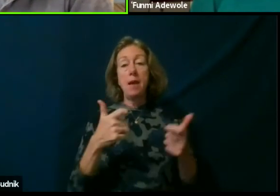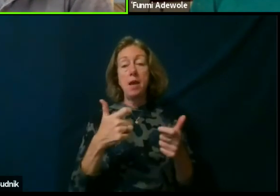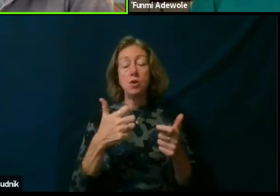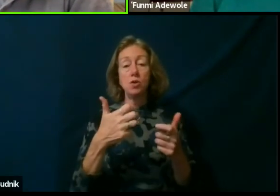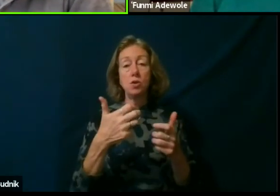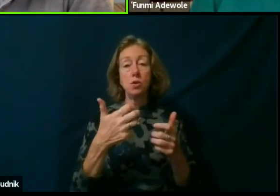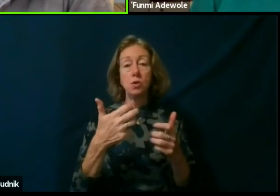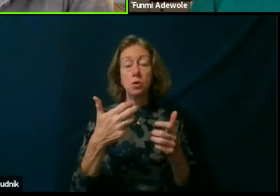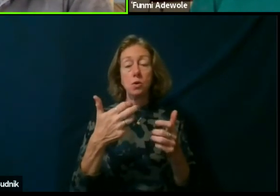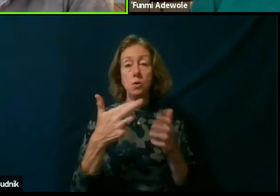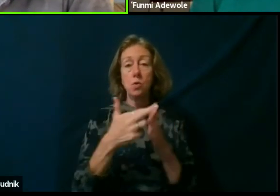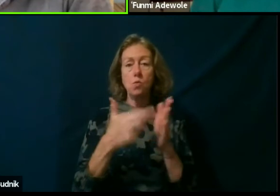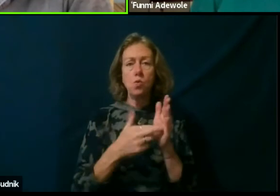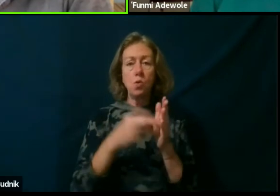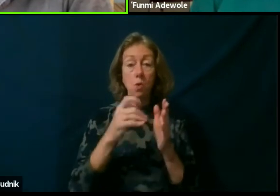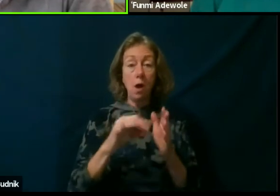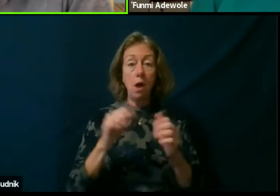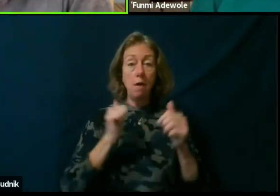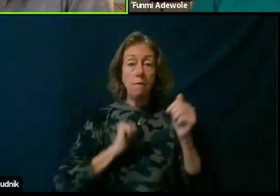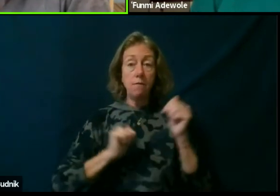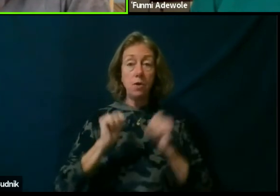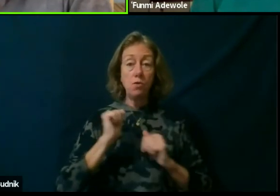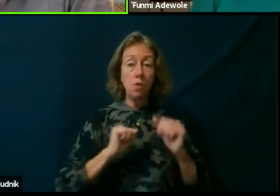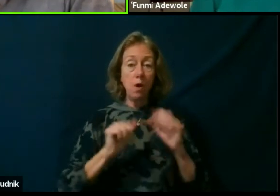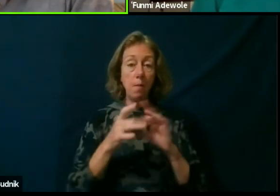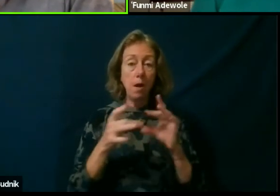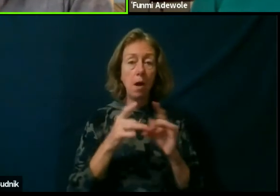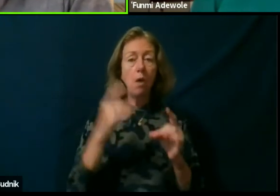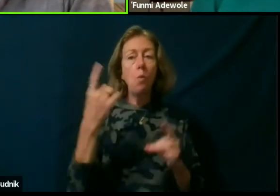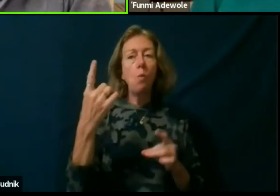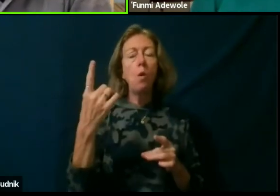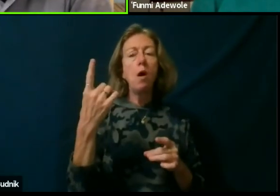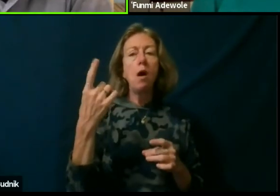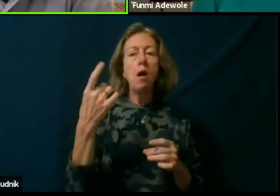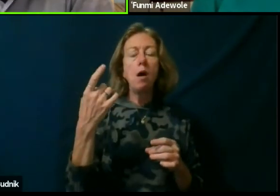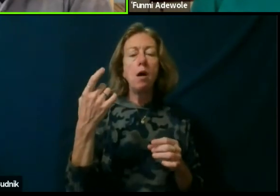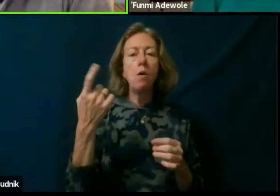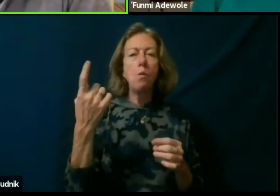is you know what I think it is Jeffrey S. Boyle,